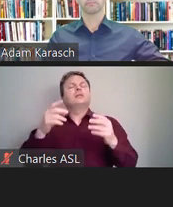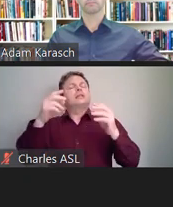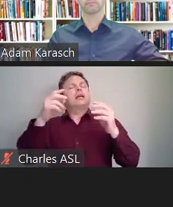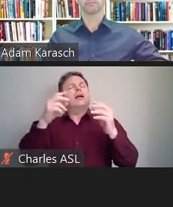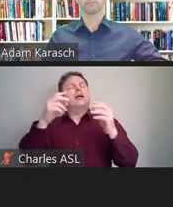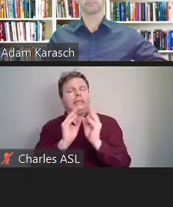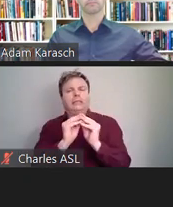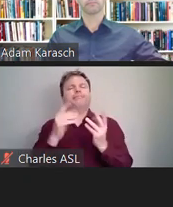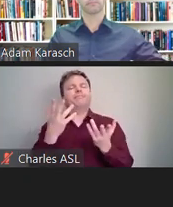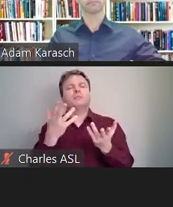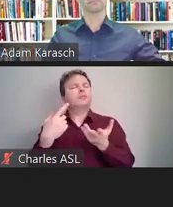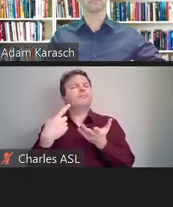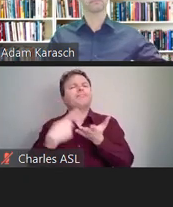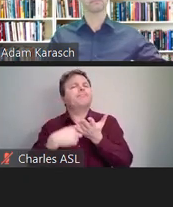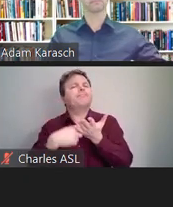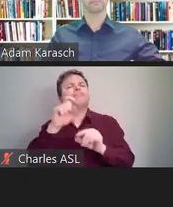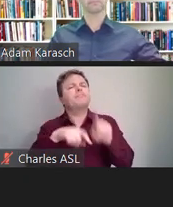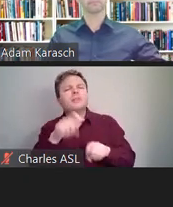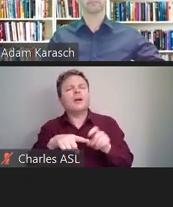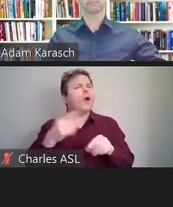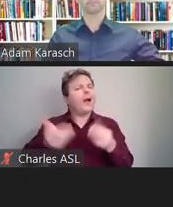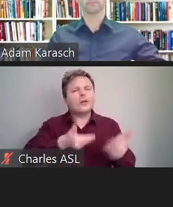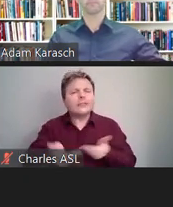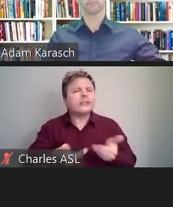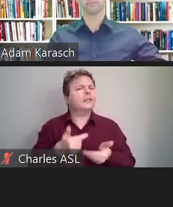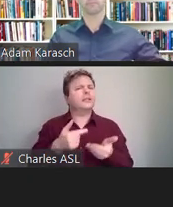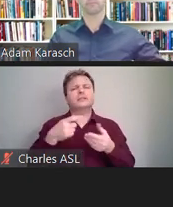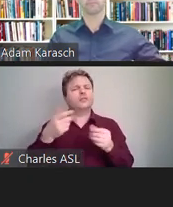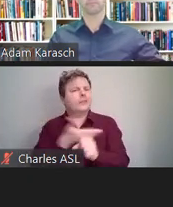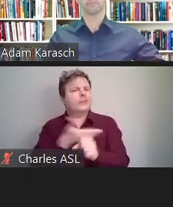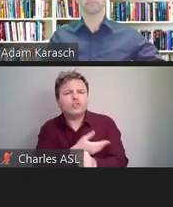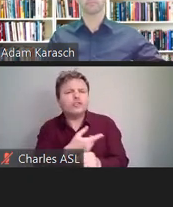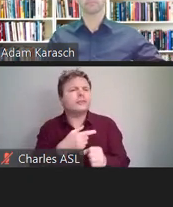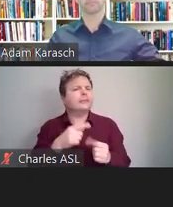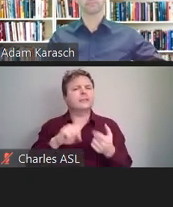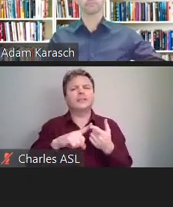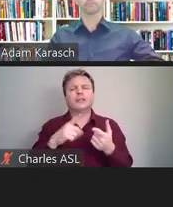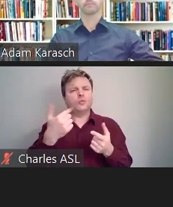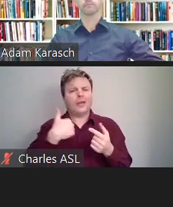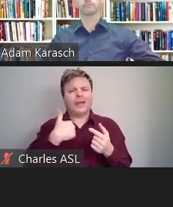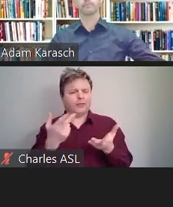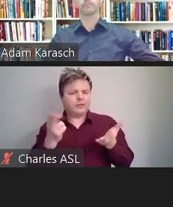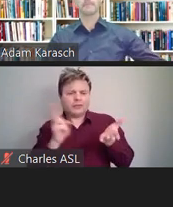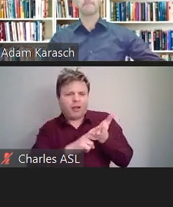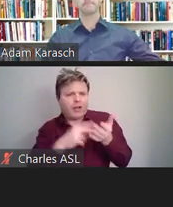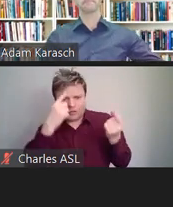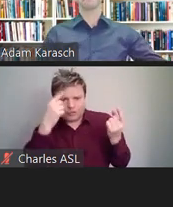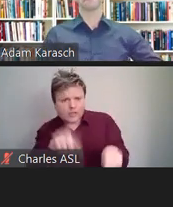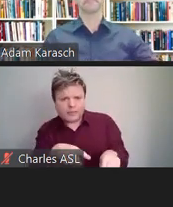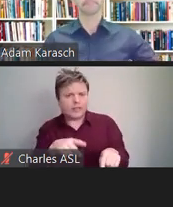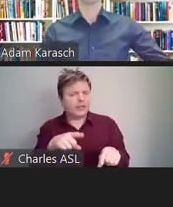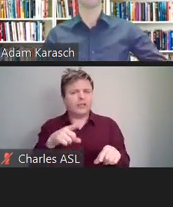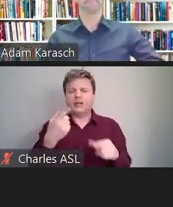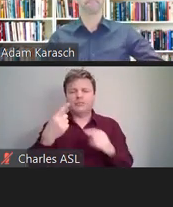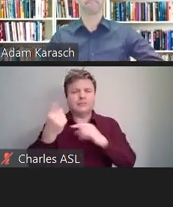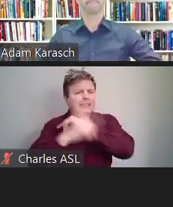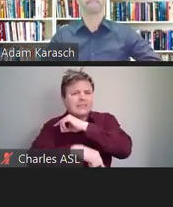How do you handle terminations? Do you have employee agreements? What do you do with discipline? I mean, it could be--